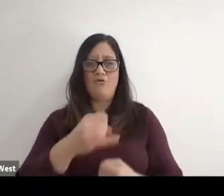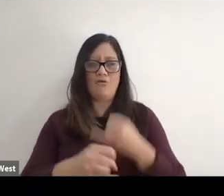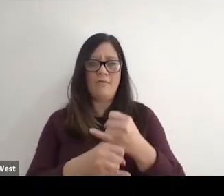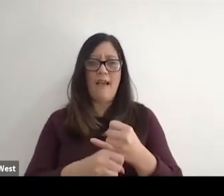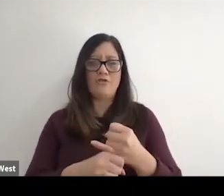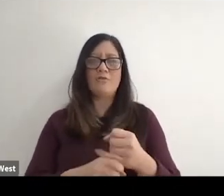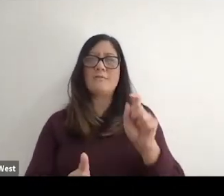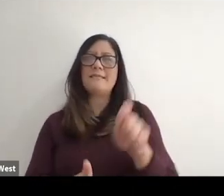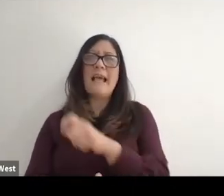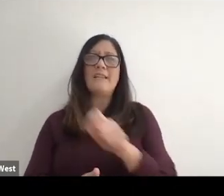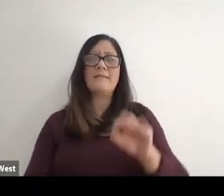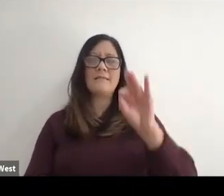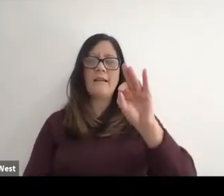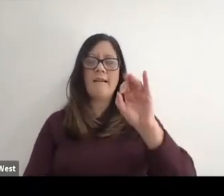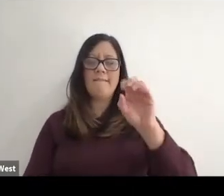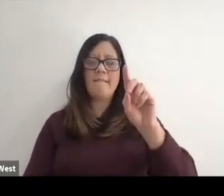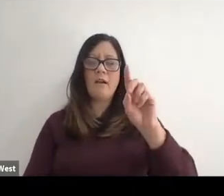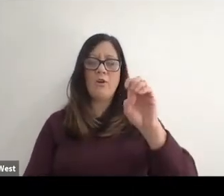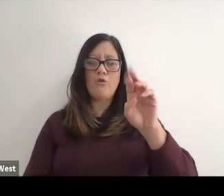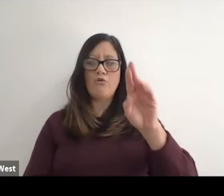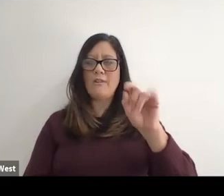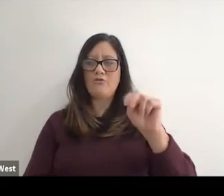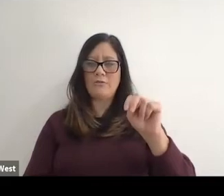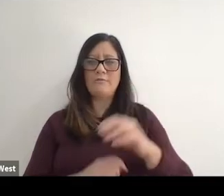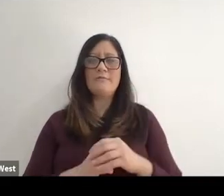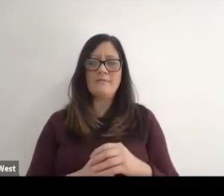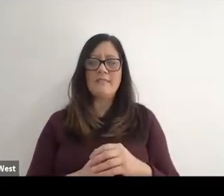Tennis Federation, we never we didn't. You know, I always felt that we need